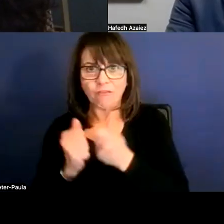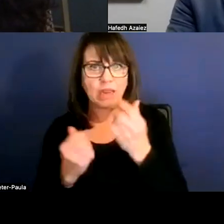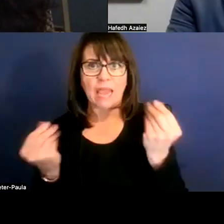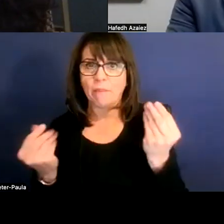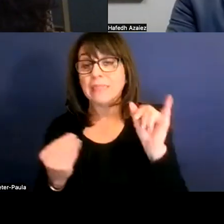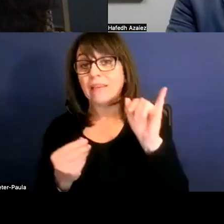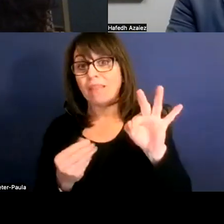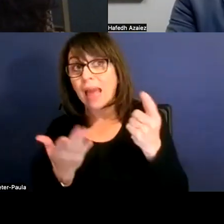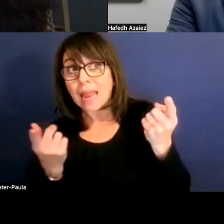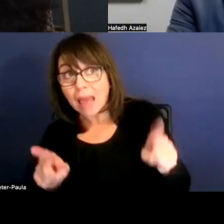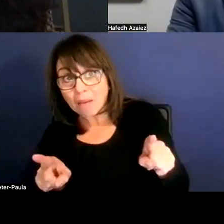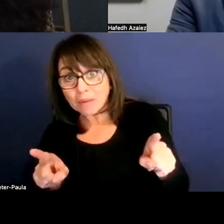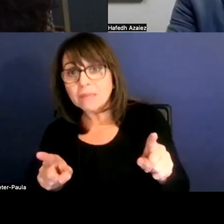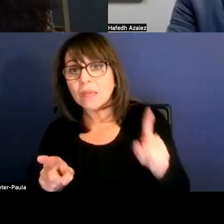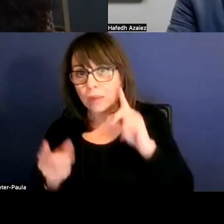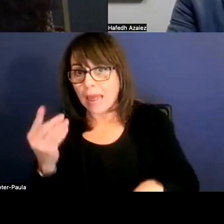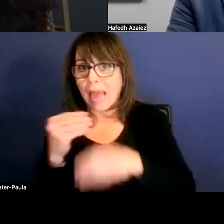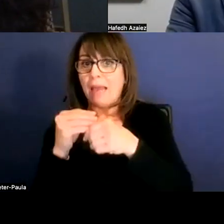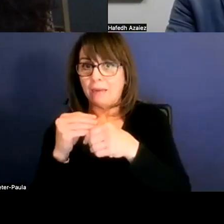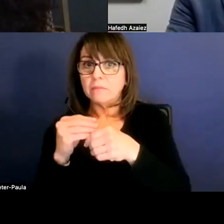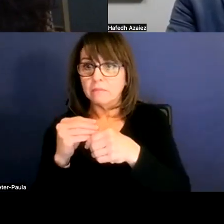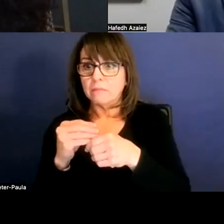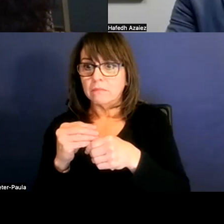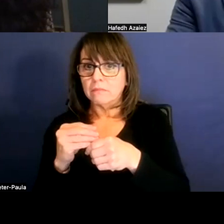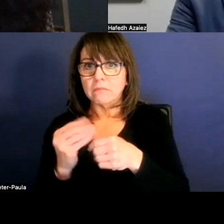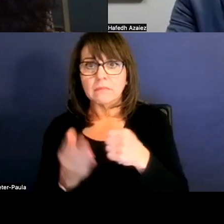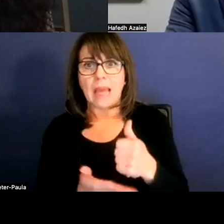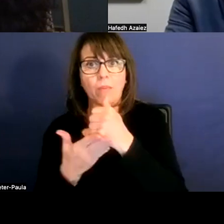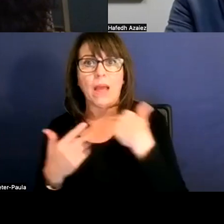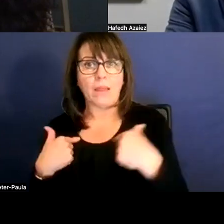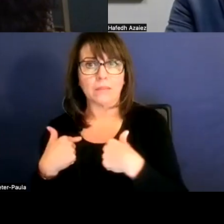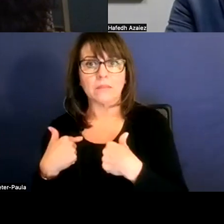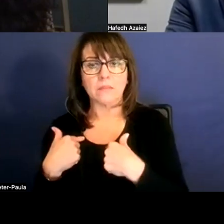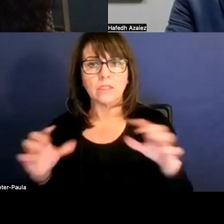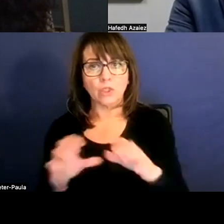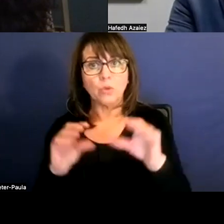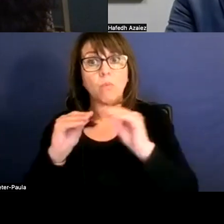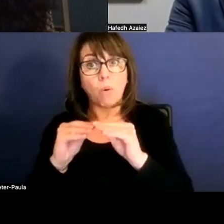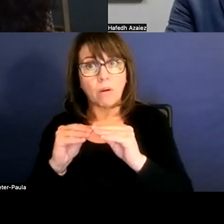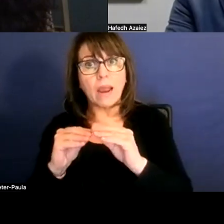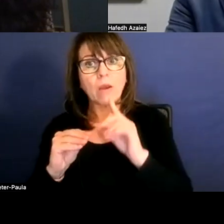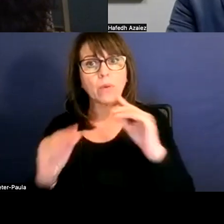that would give us even help us take our safety and security to the next level.